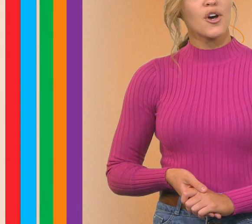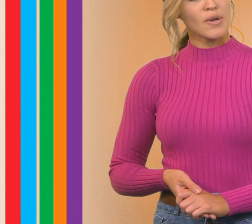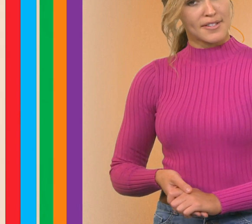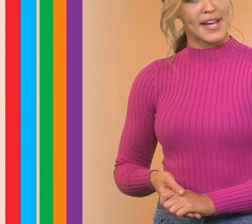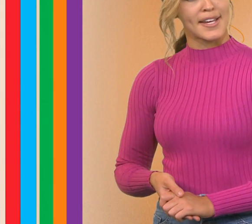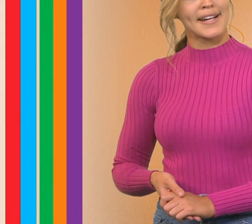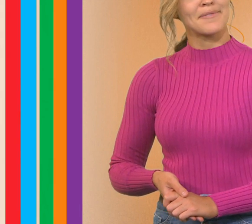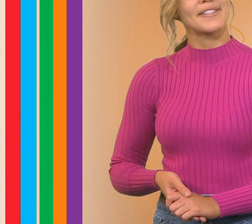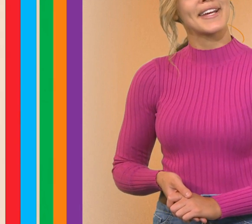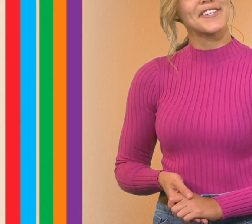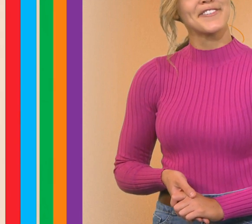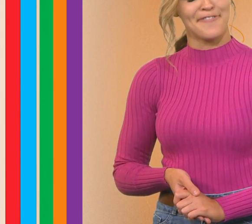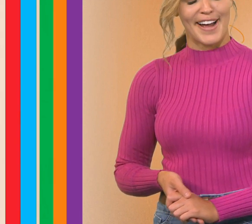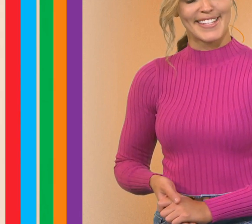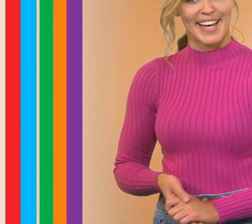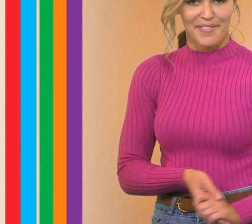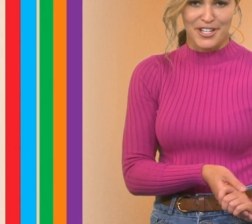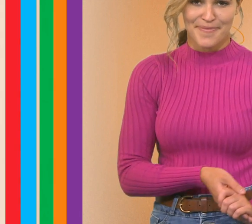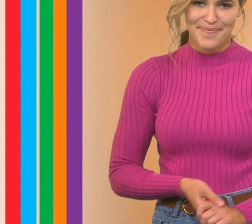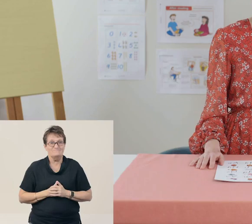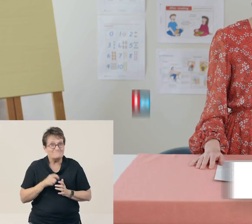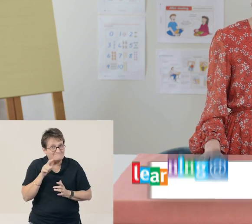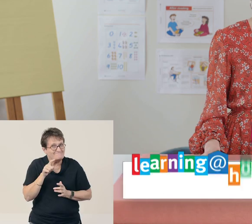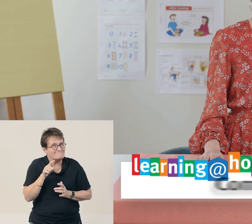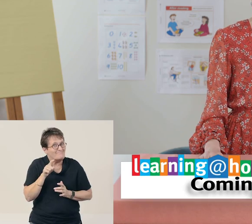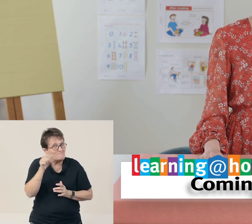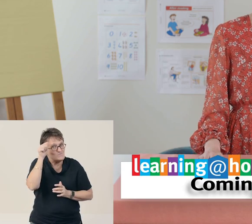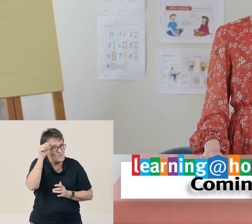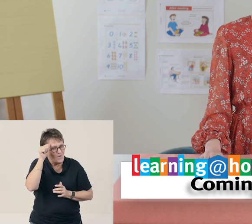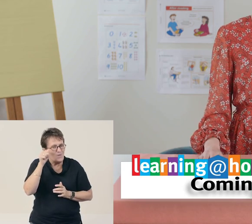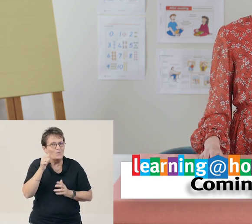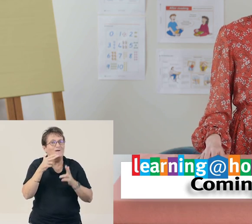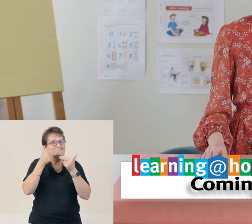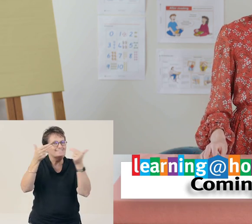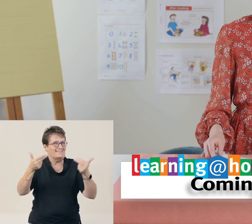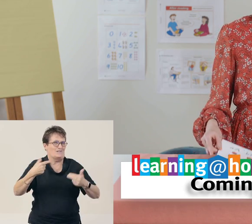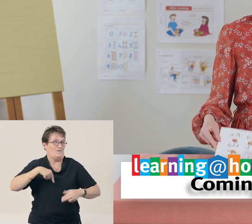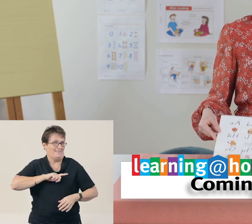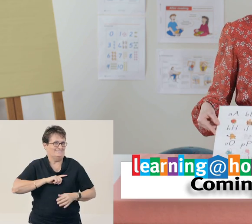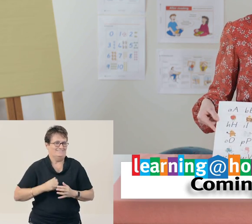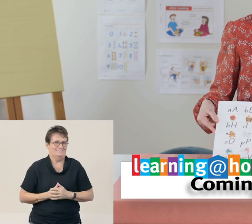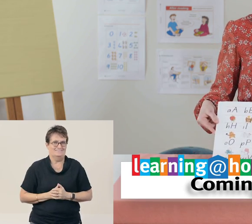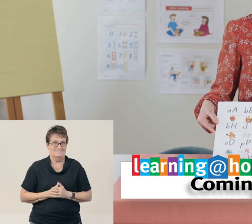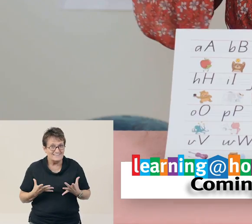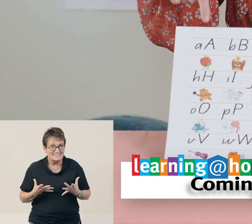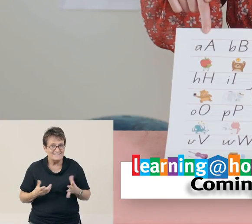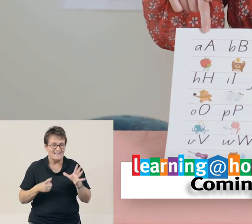who are staying connected with teachers via the television. On today’s show, our early years students will be shown some very useful skills,